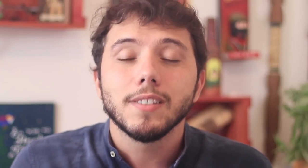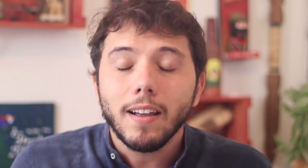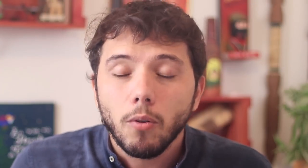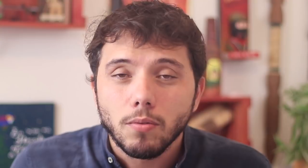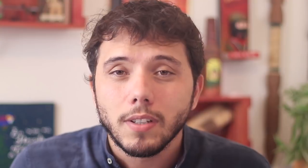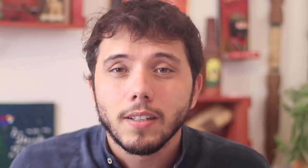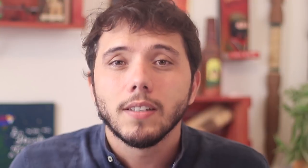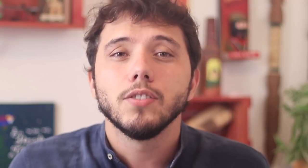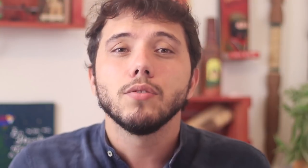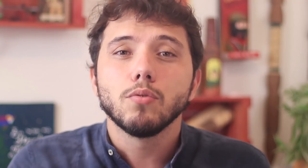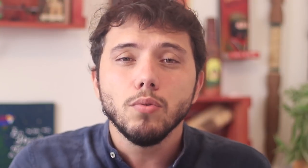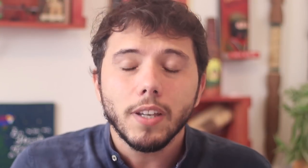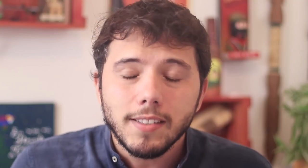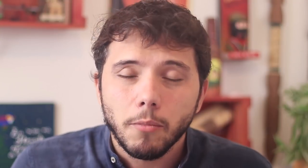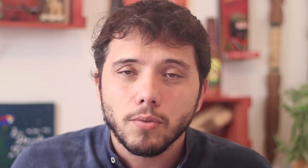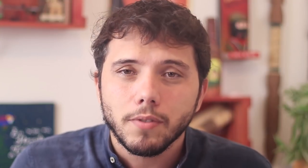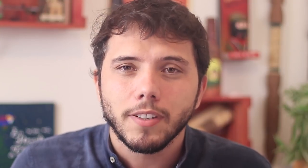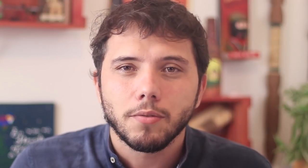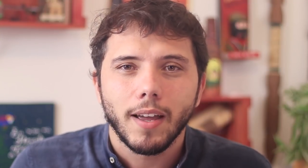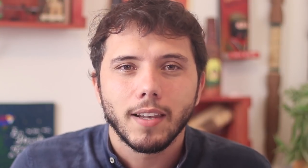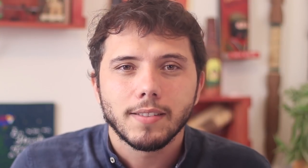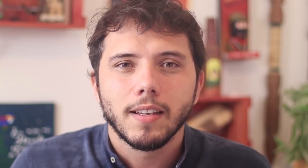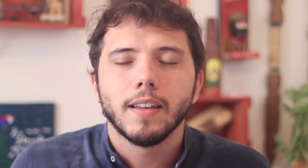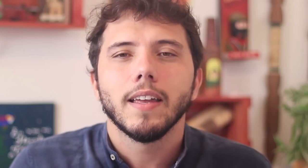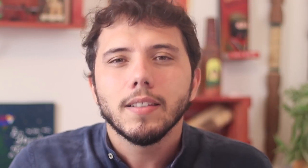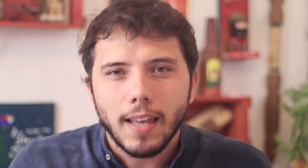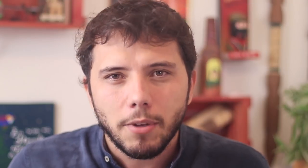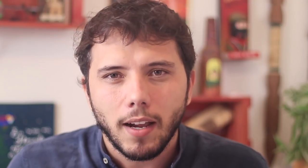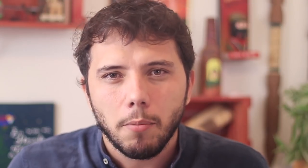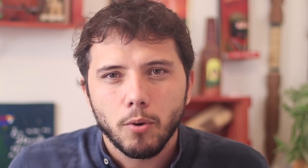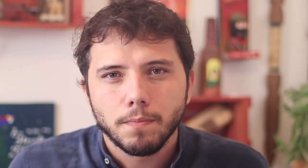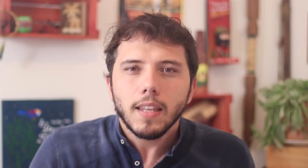realizes everything that this monster did to them he will know that it is over.